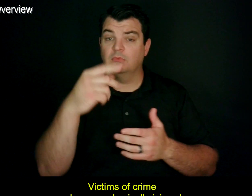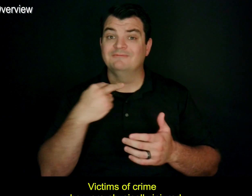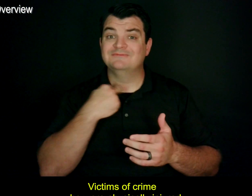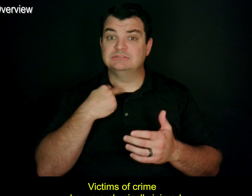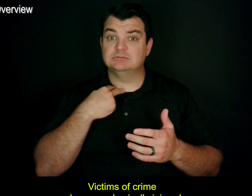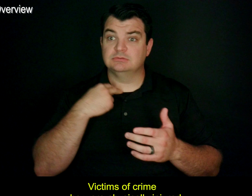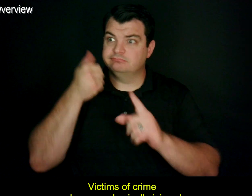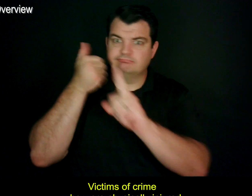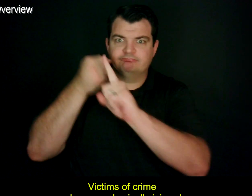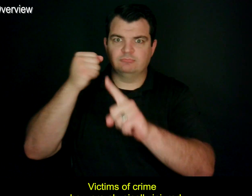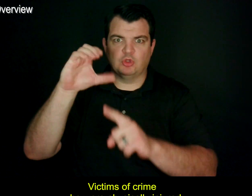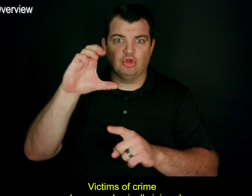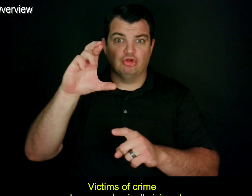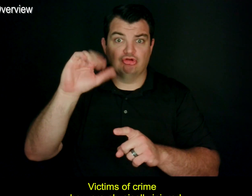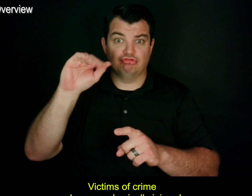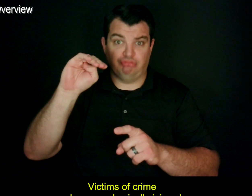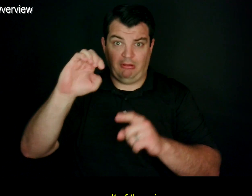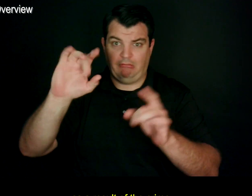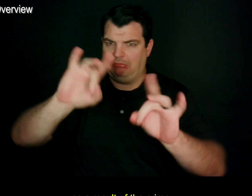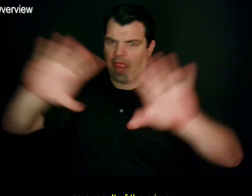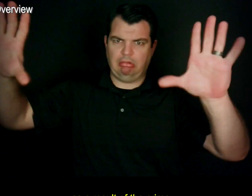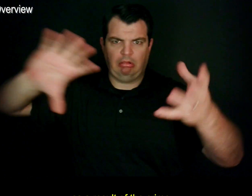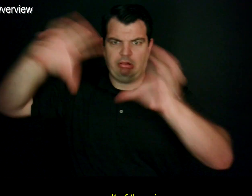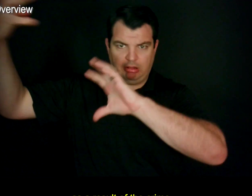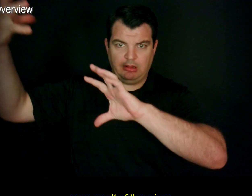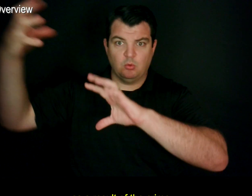Victims of crime who were physically injured as a result of the crime.